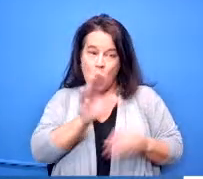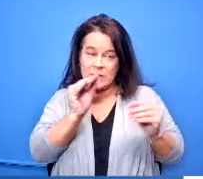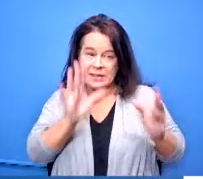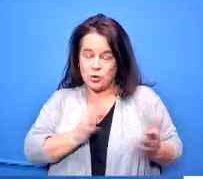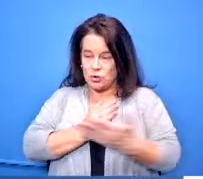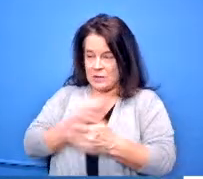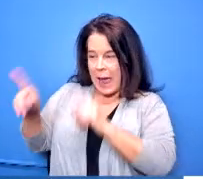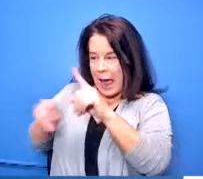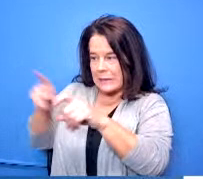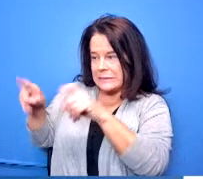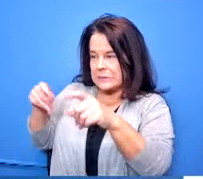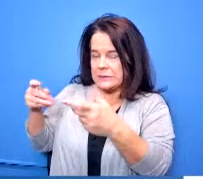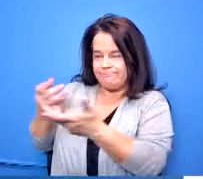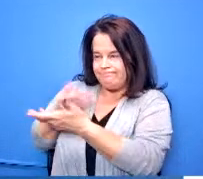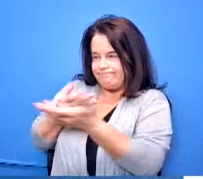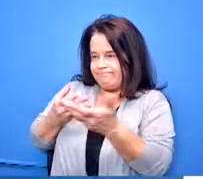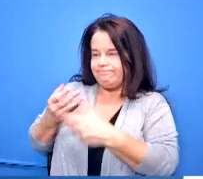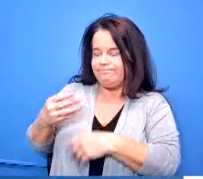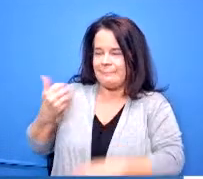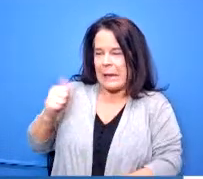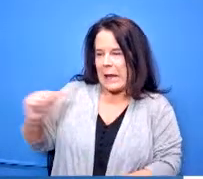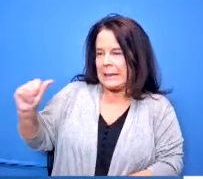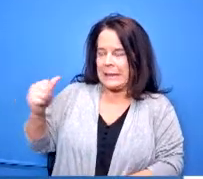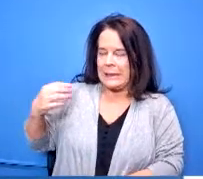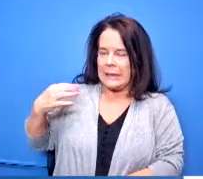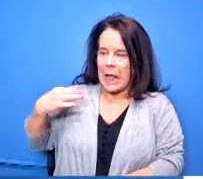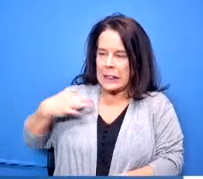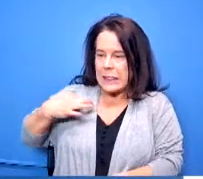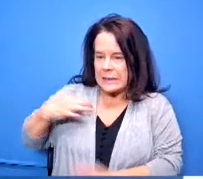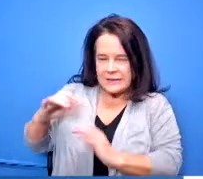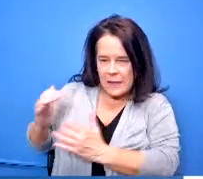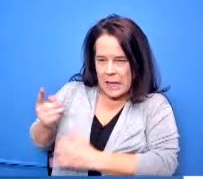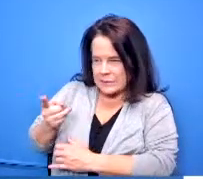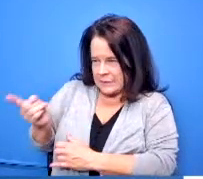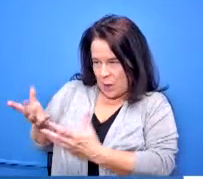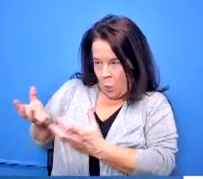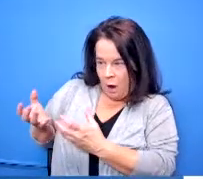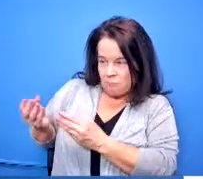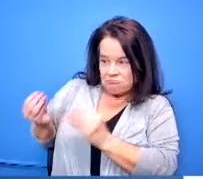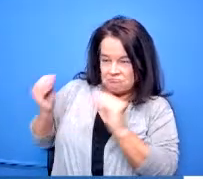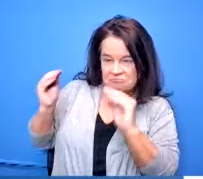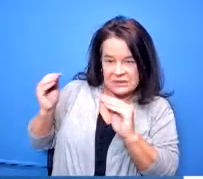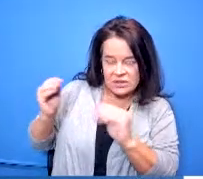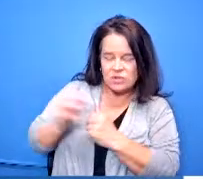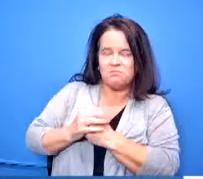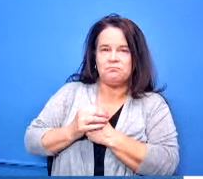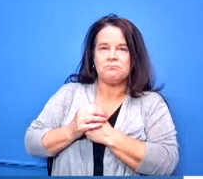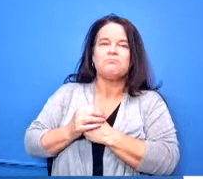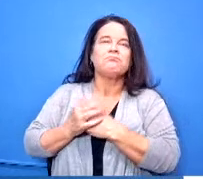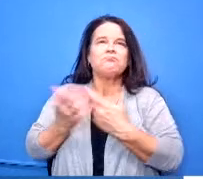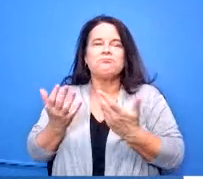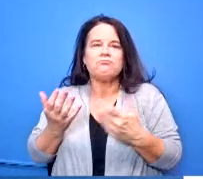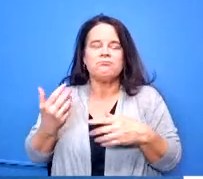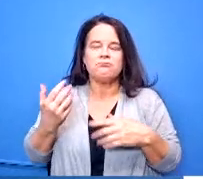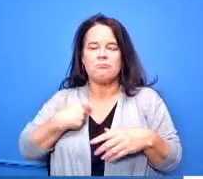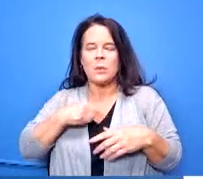available electives that they want to teach so that we can continue to add some variety